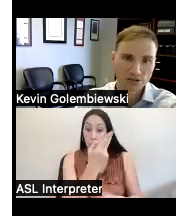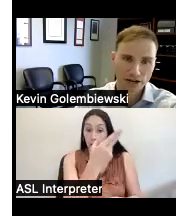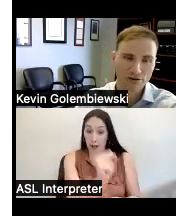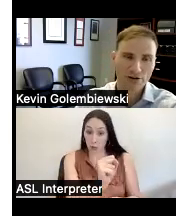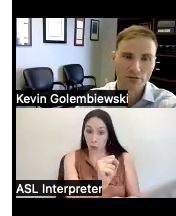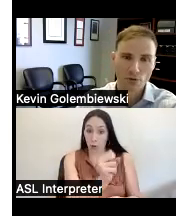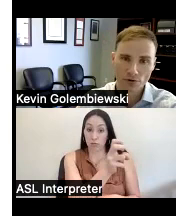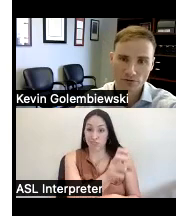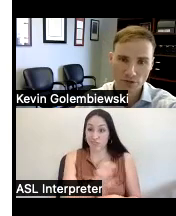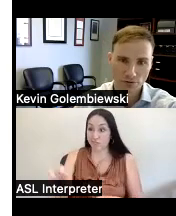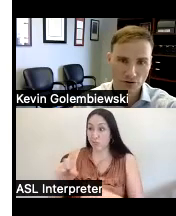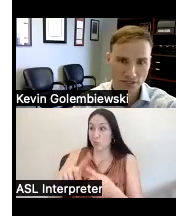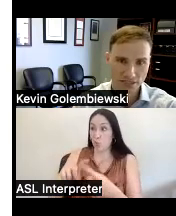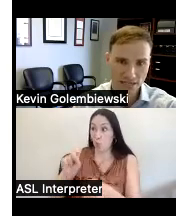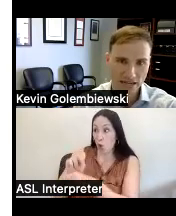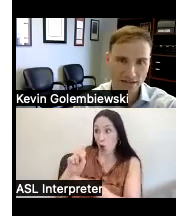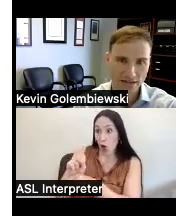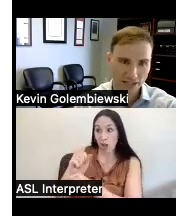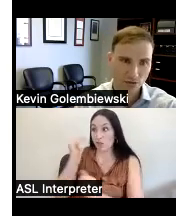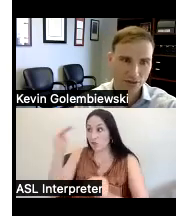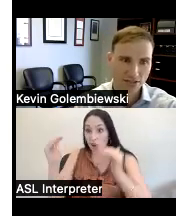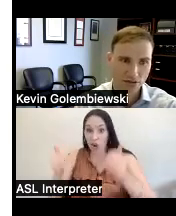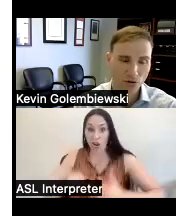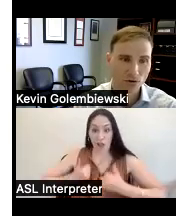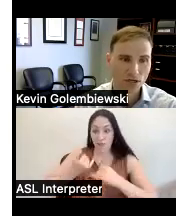major area of importance for people across the state and so that's why that's a goal